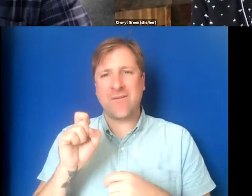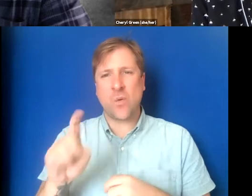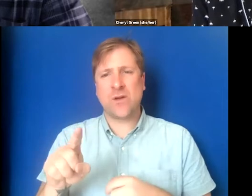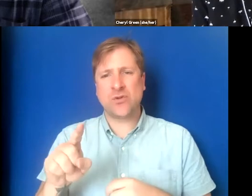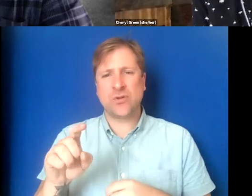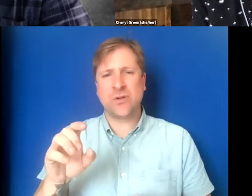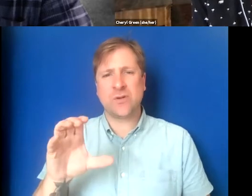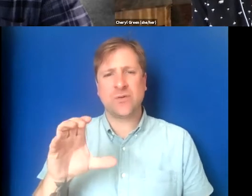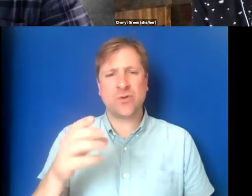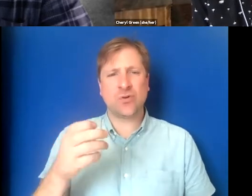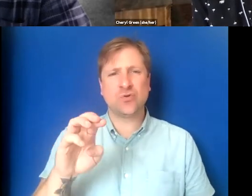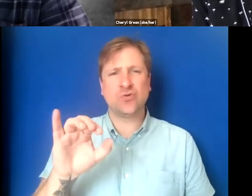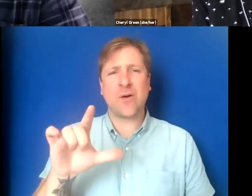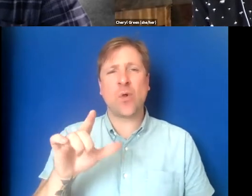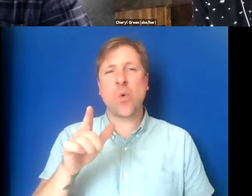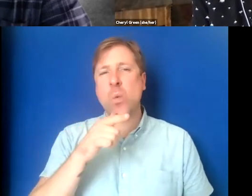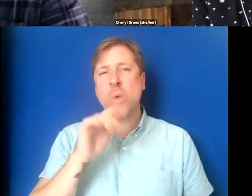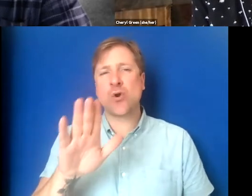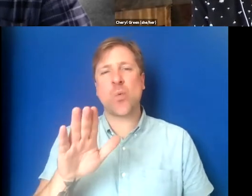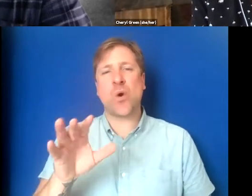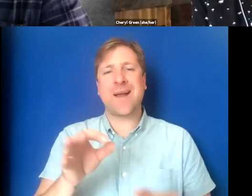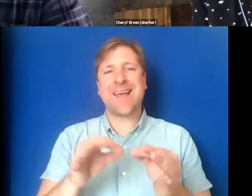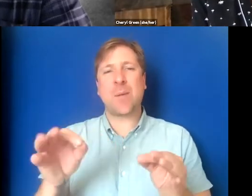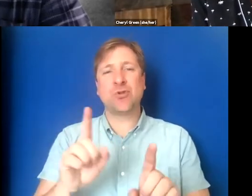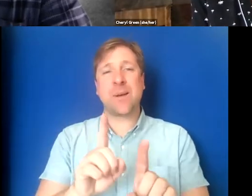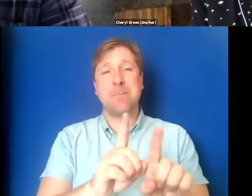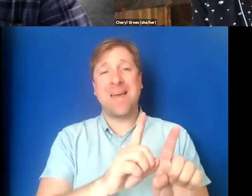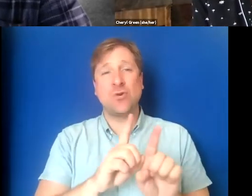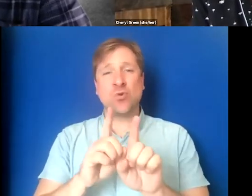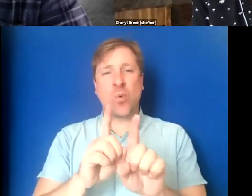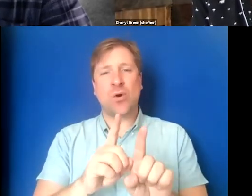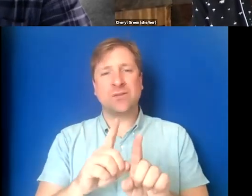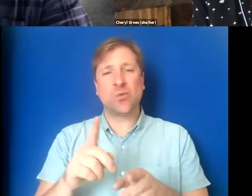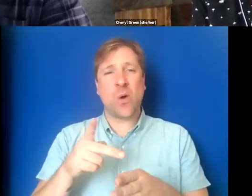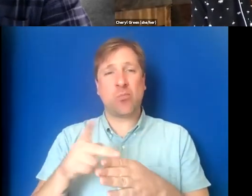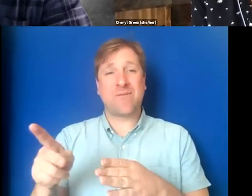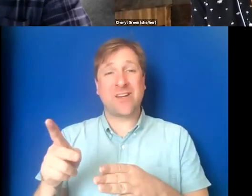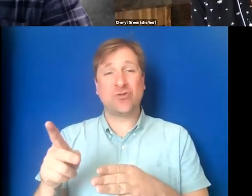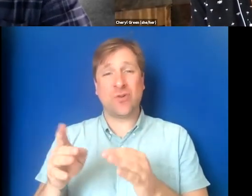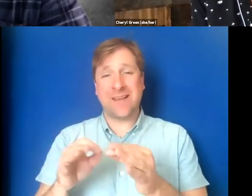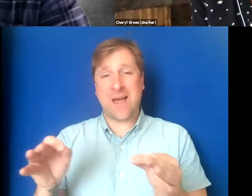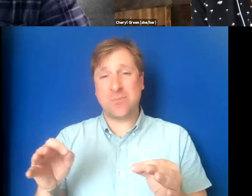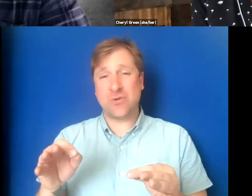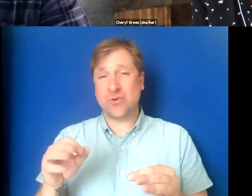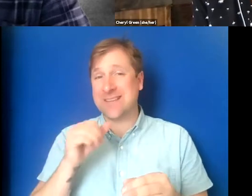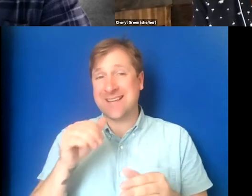Who are your captioned mentors that are fellow professional captioners, not in media talent?